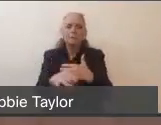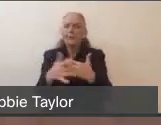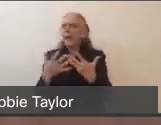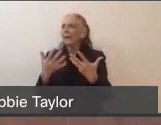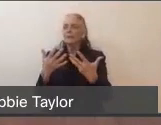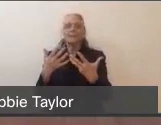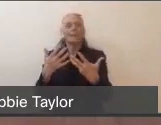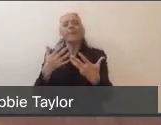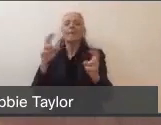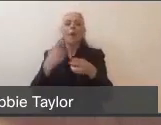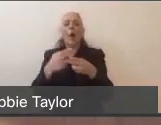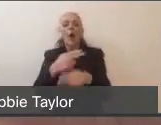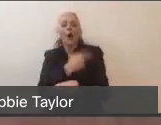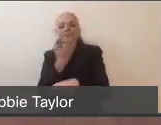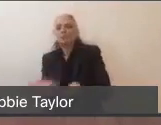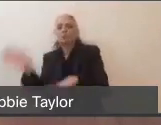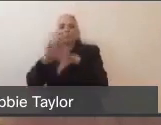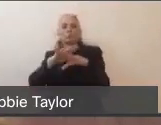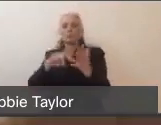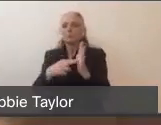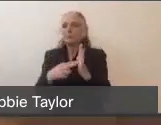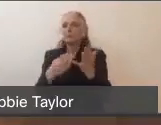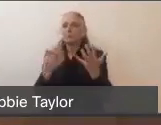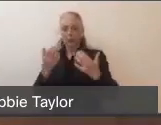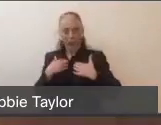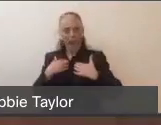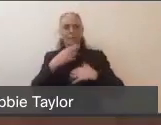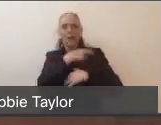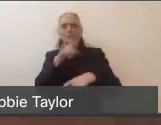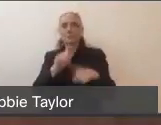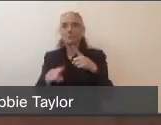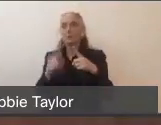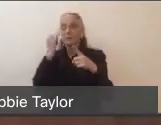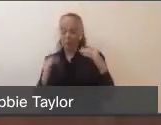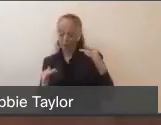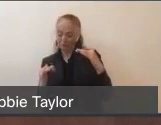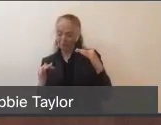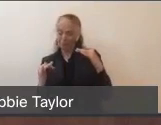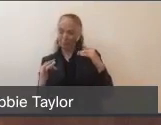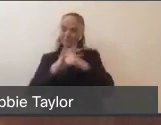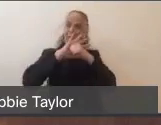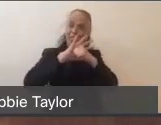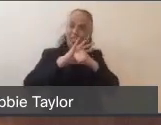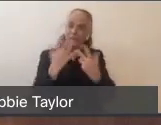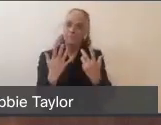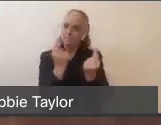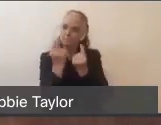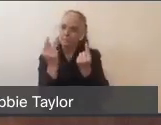our long term care facilities, and other medical services. And so now we're going to transition